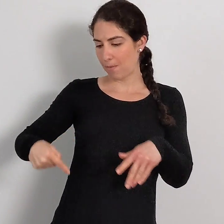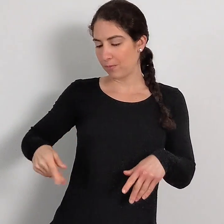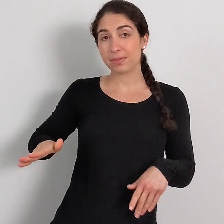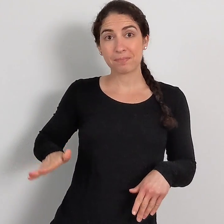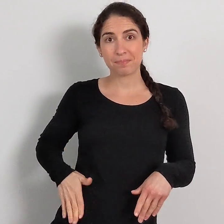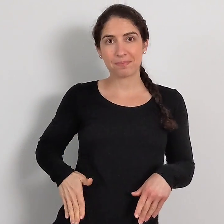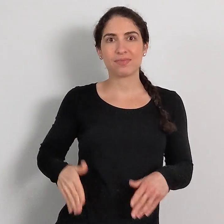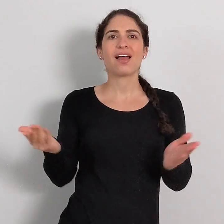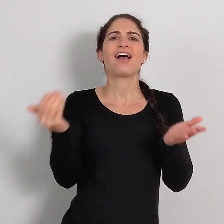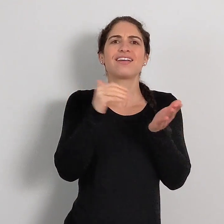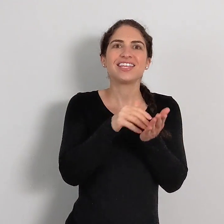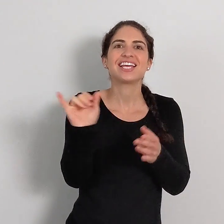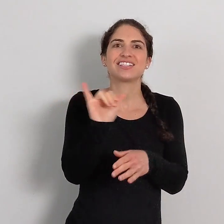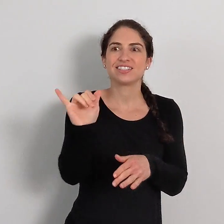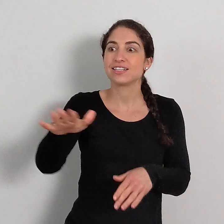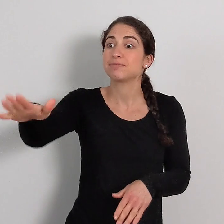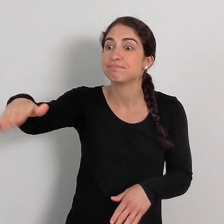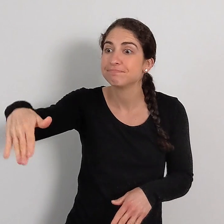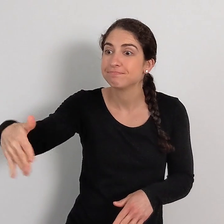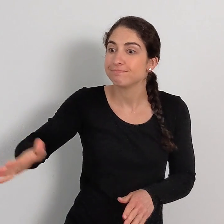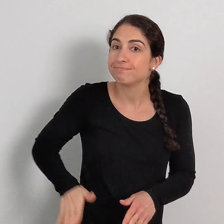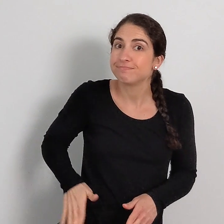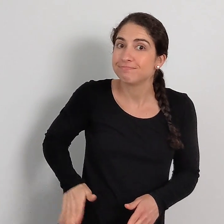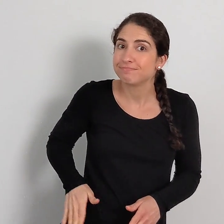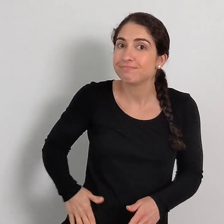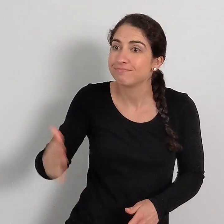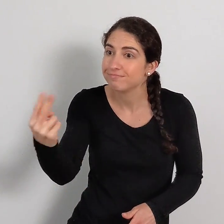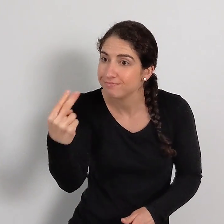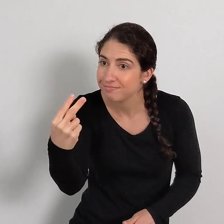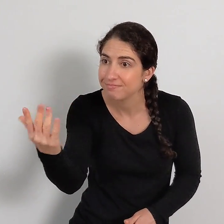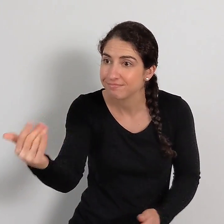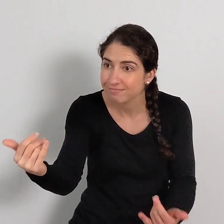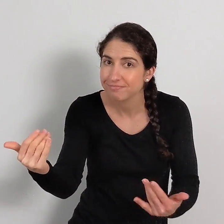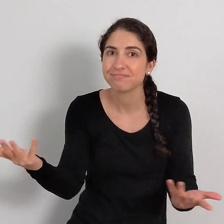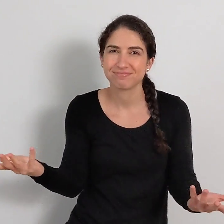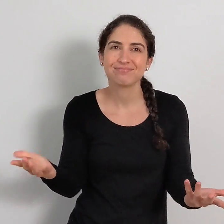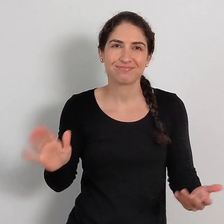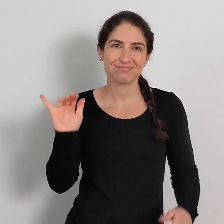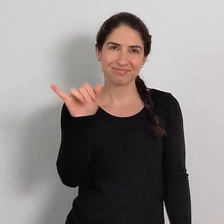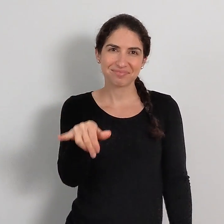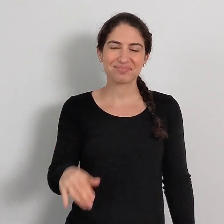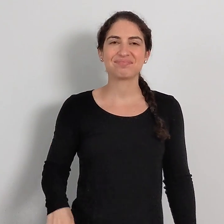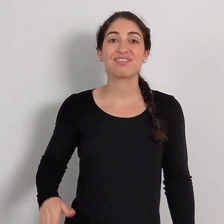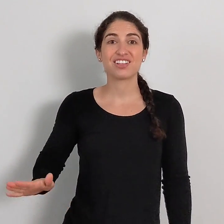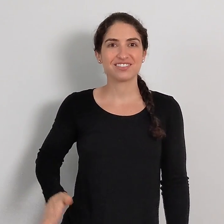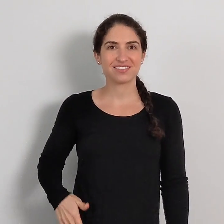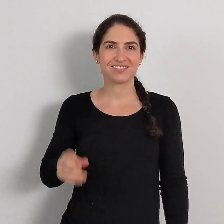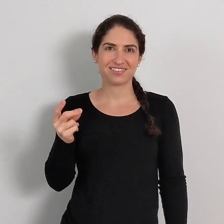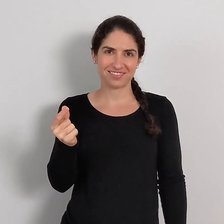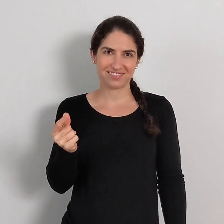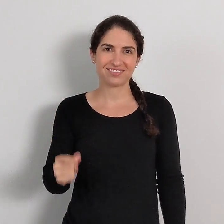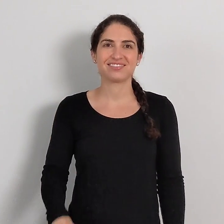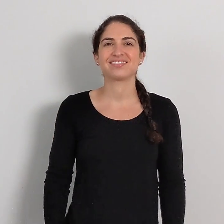So you start tapping your hip, again like you're calling a dog to come over to you. DOG